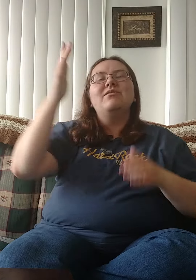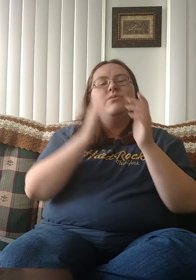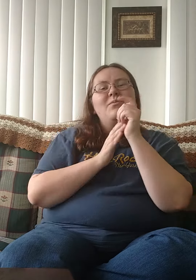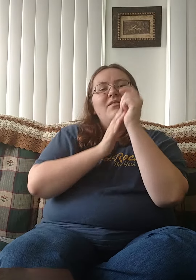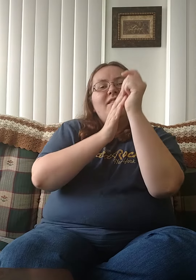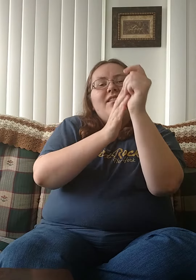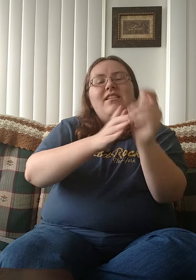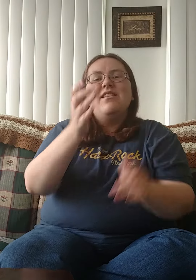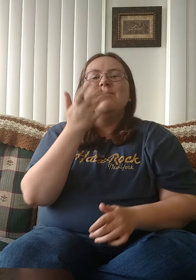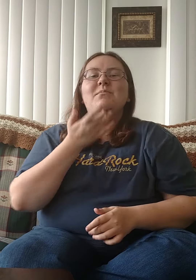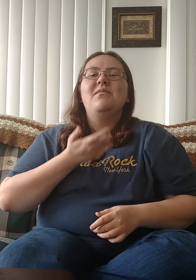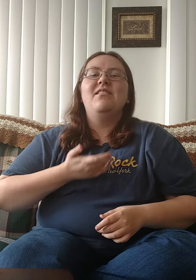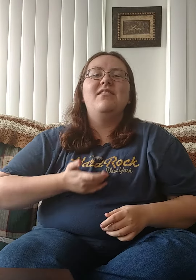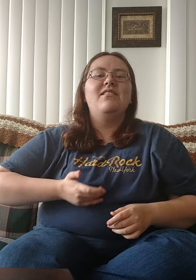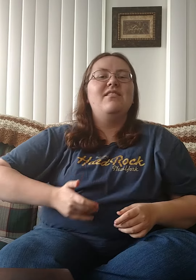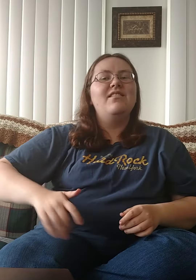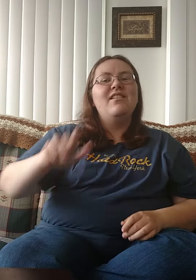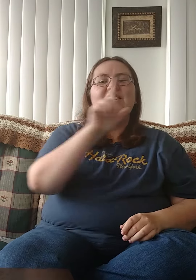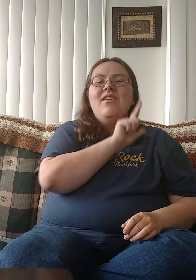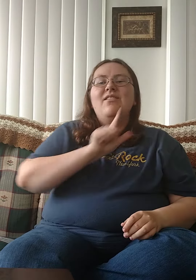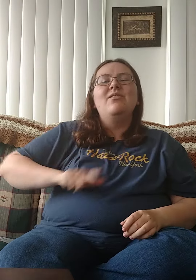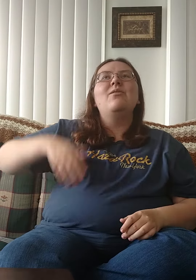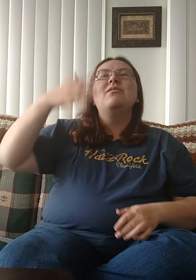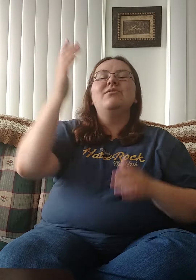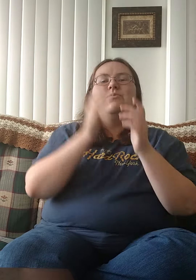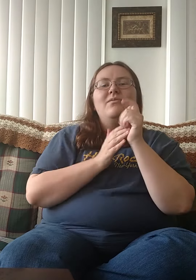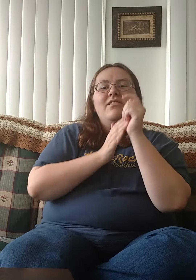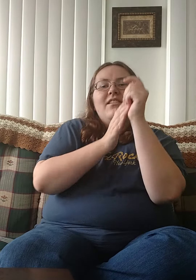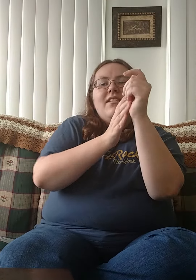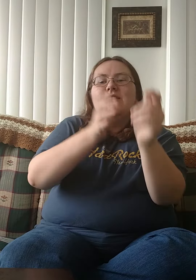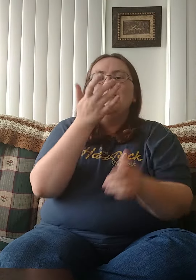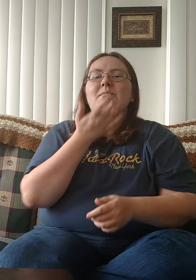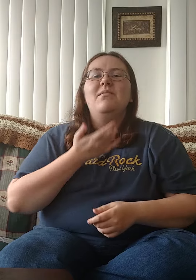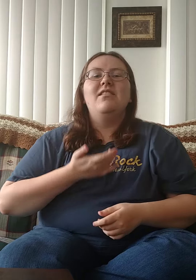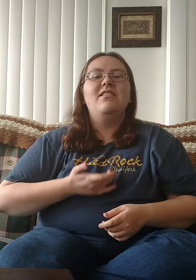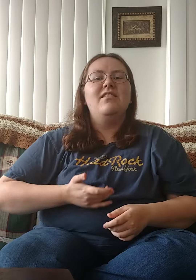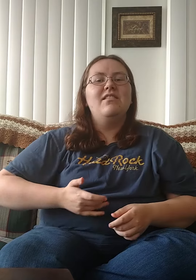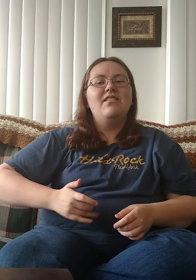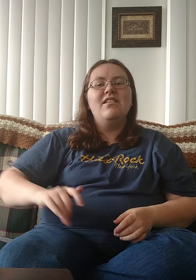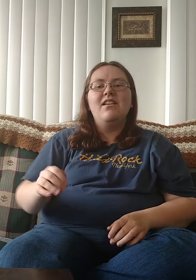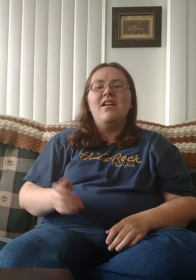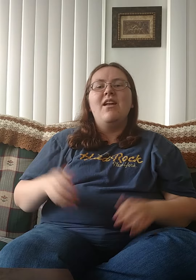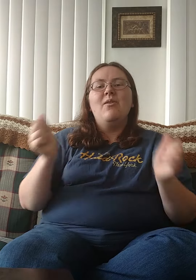Lord, you lead me Oh, you lead me